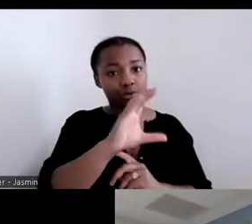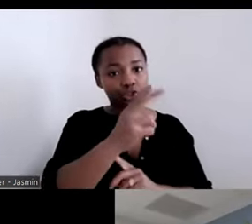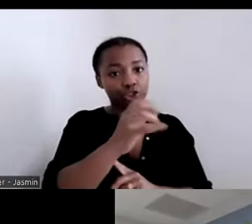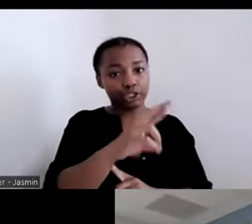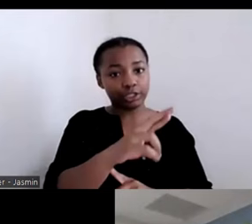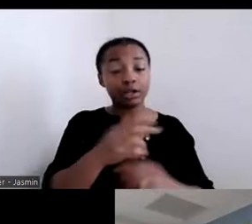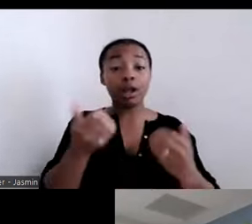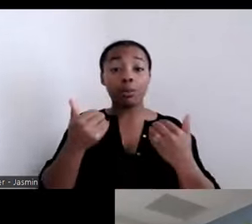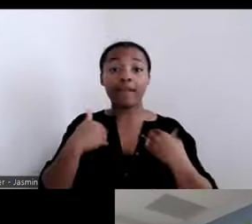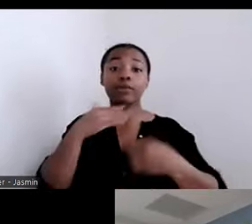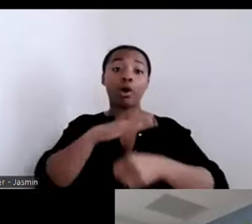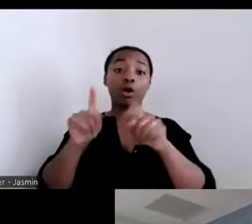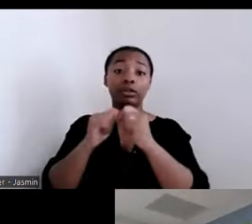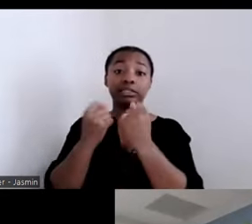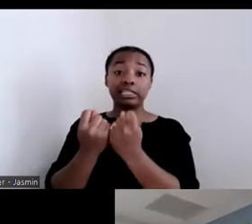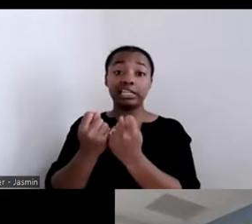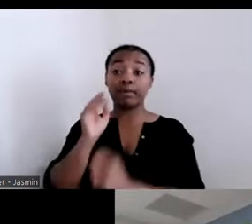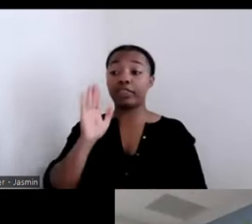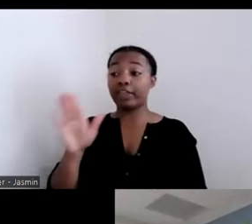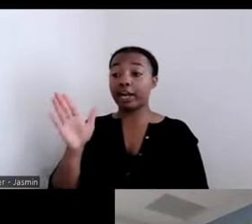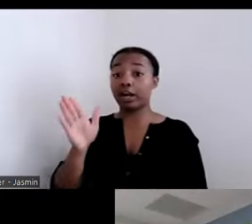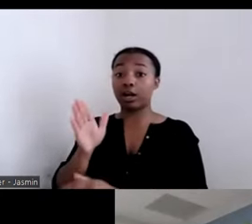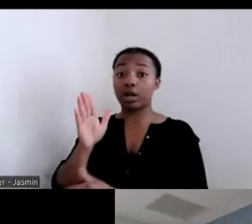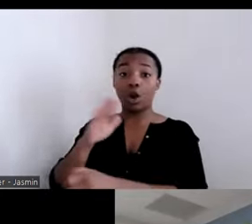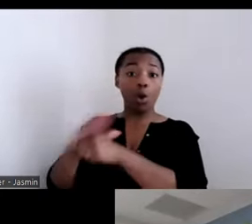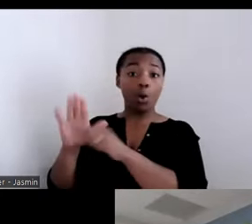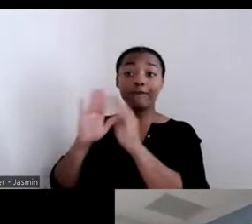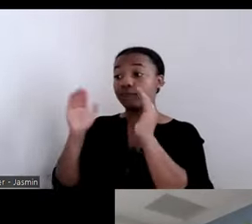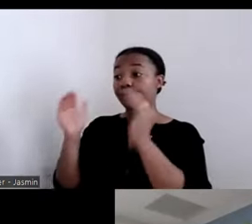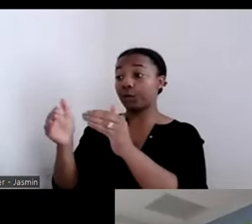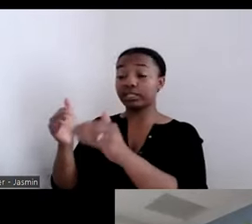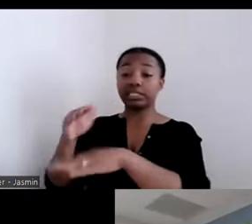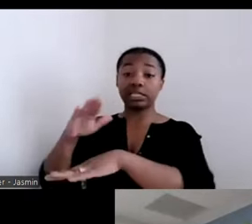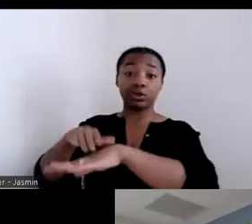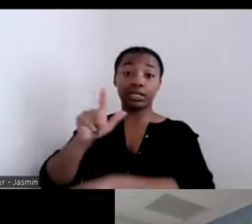engagement, customer service. We didn’t start with that; we started with just